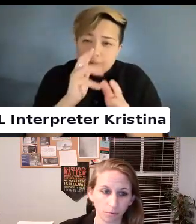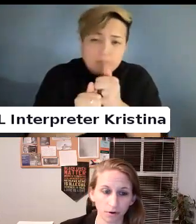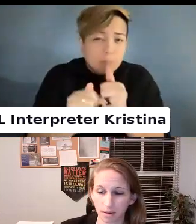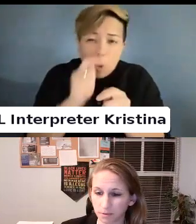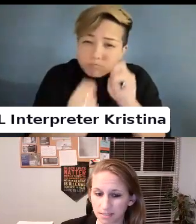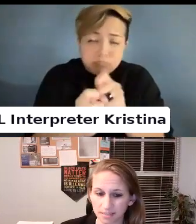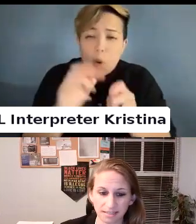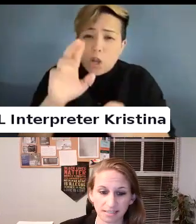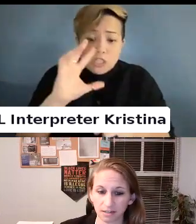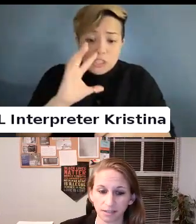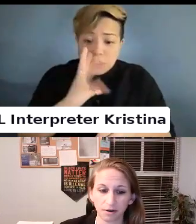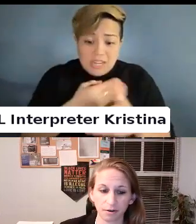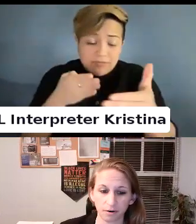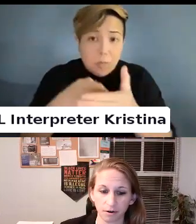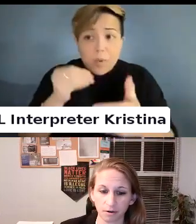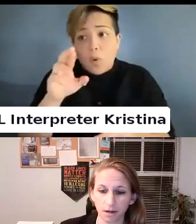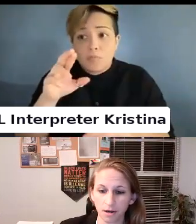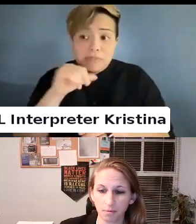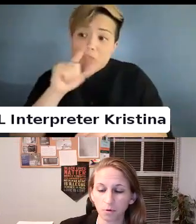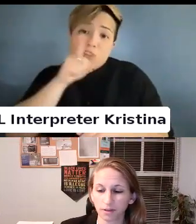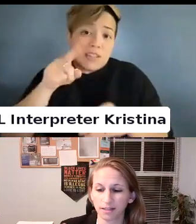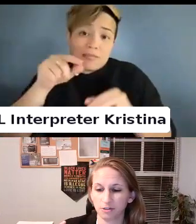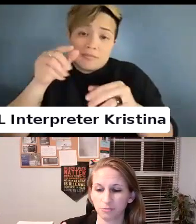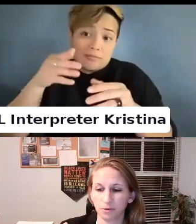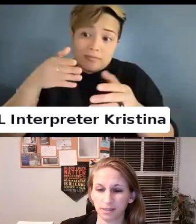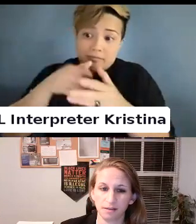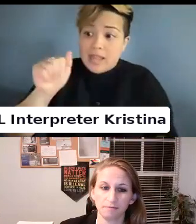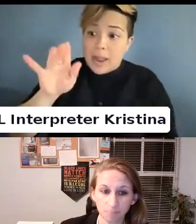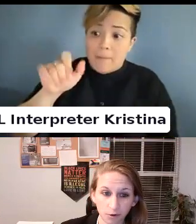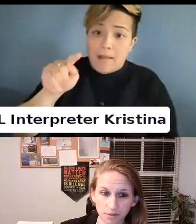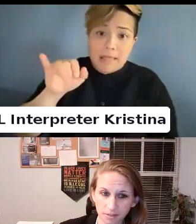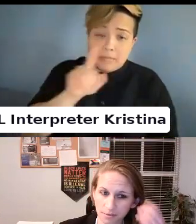Or more likely to believe the information.